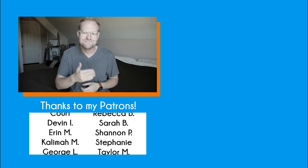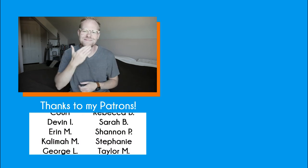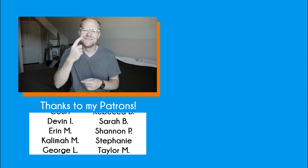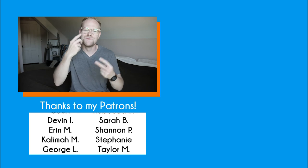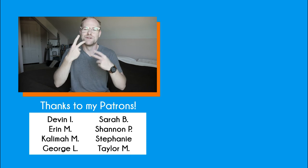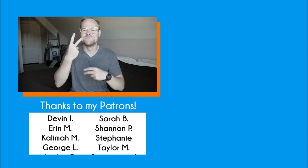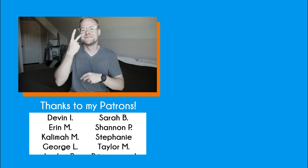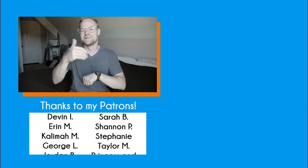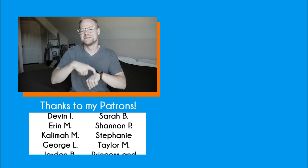Thanks for watching, see you next time.